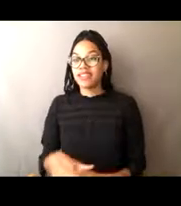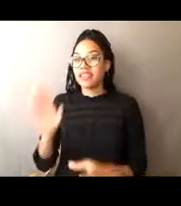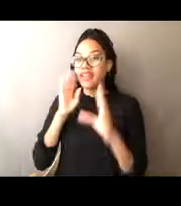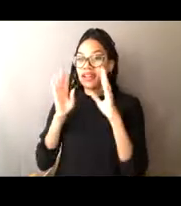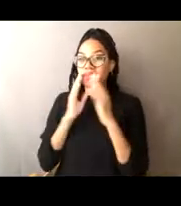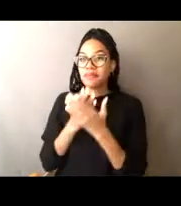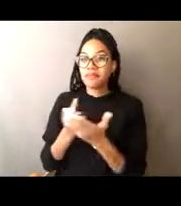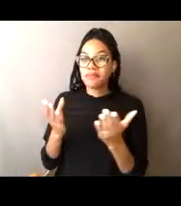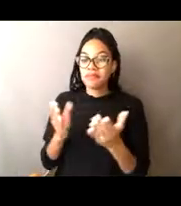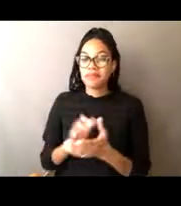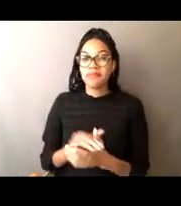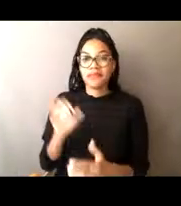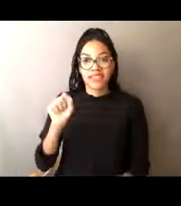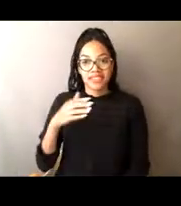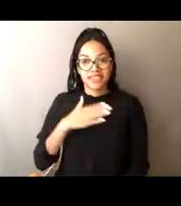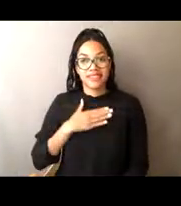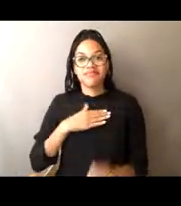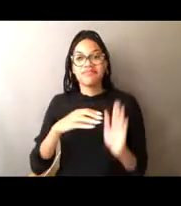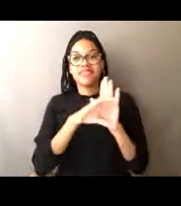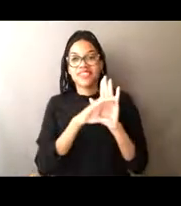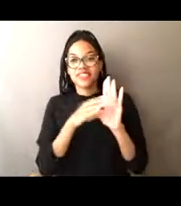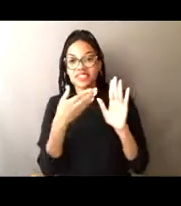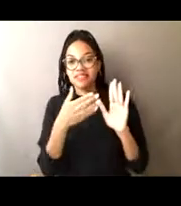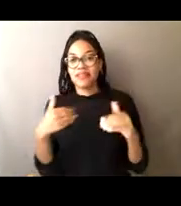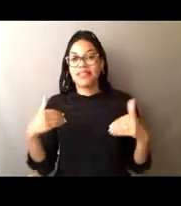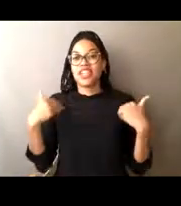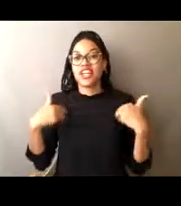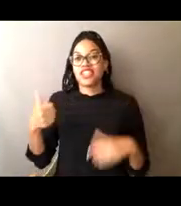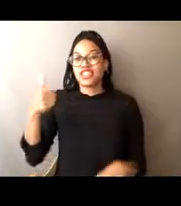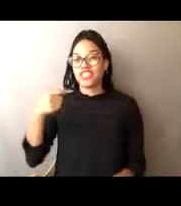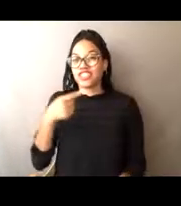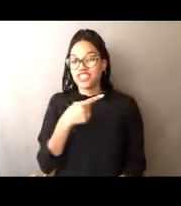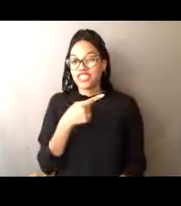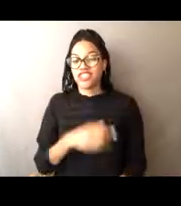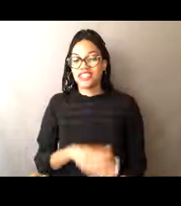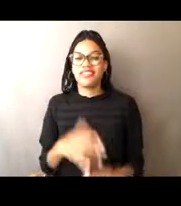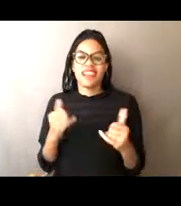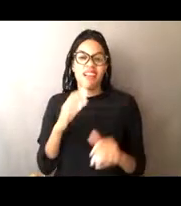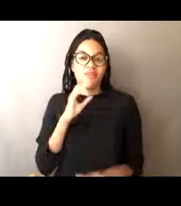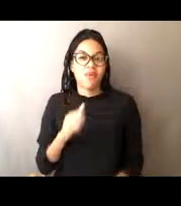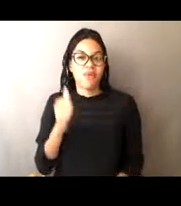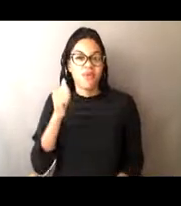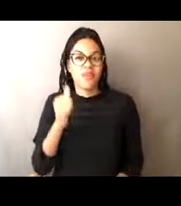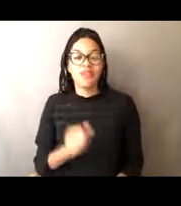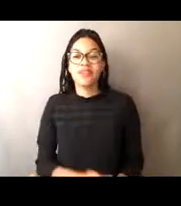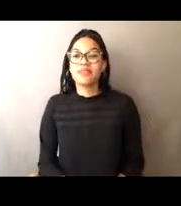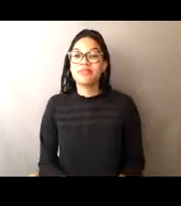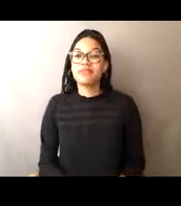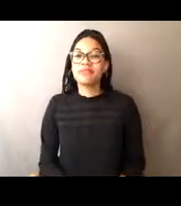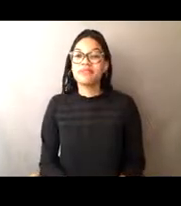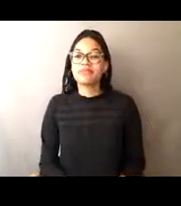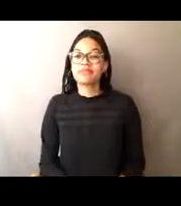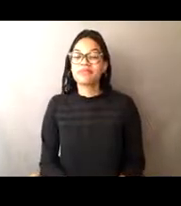And yes, that's a picture of me in my younger years. I'm a little bit older now, but, you know, I got started